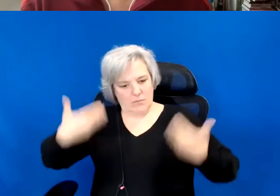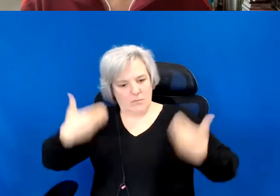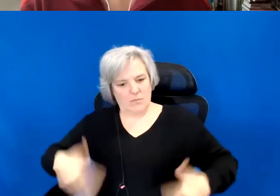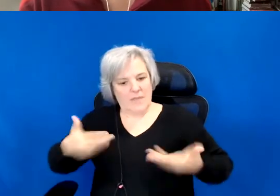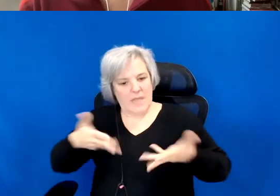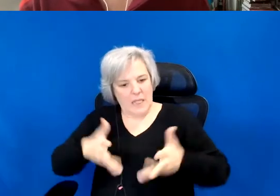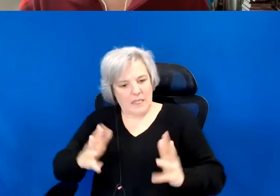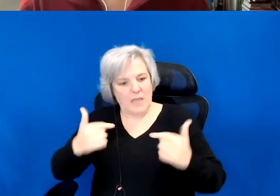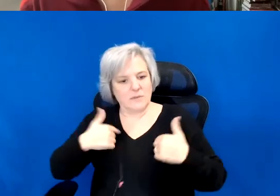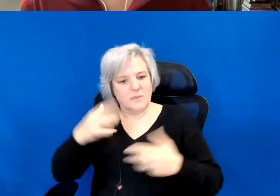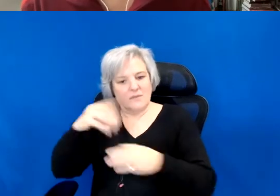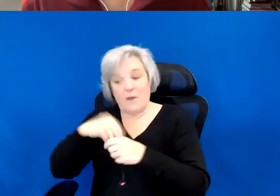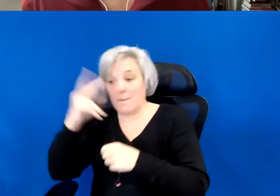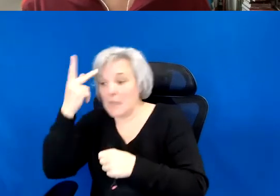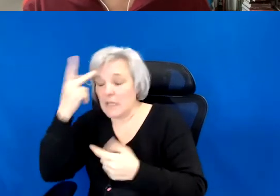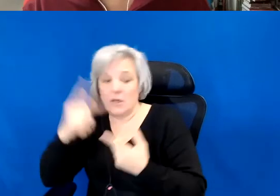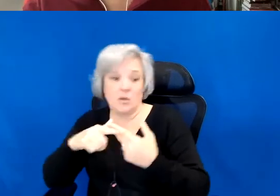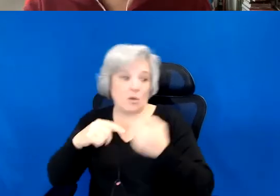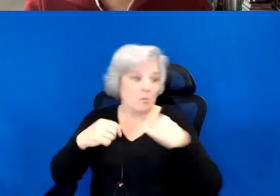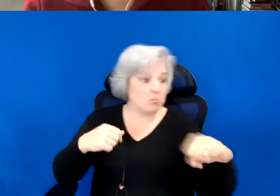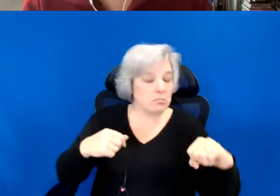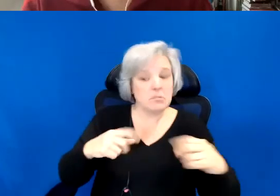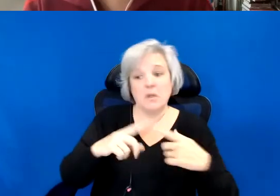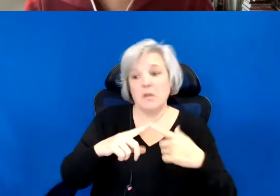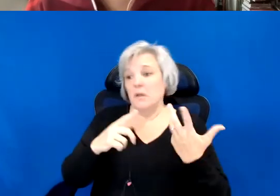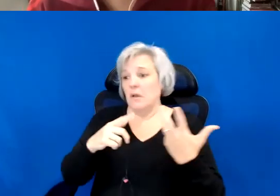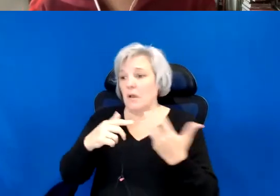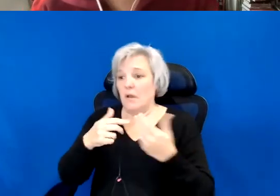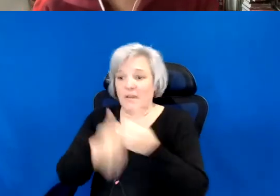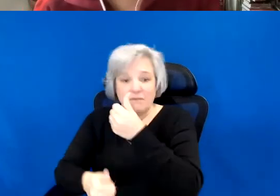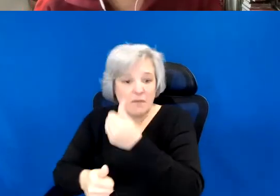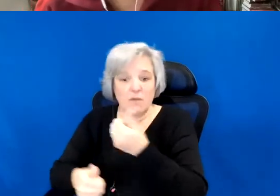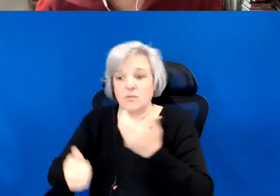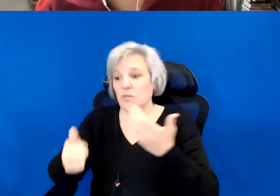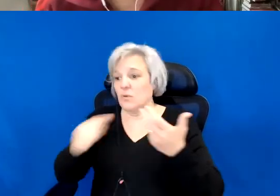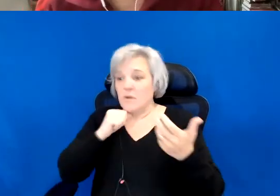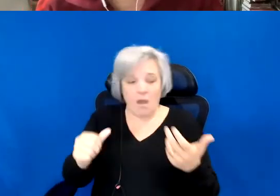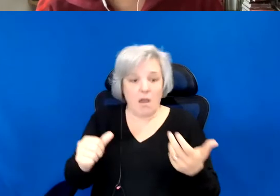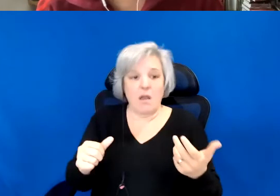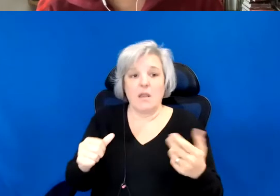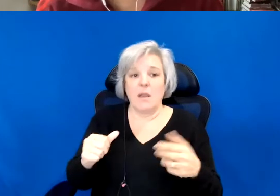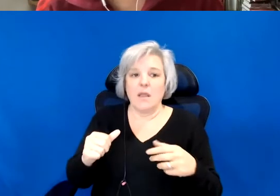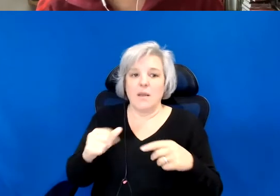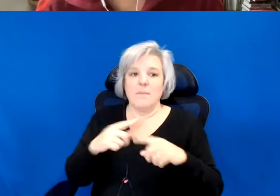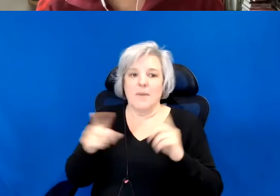of political actor, or political subject. But I am gonna have to continue this conversation